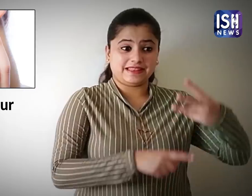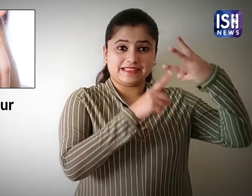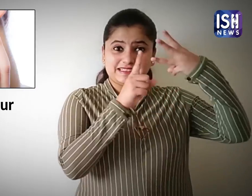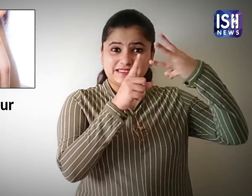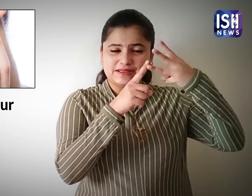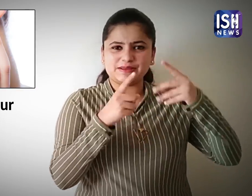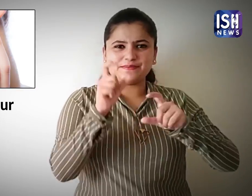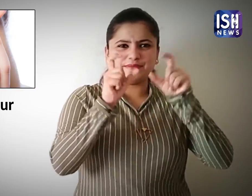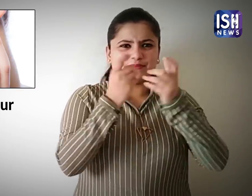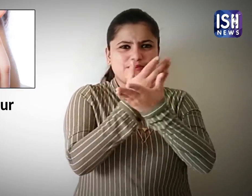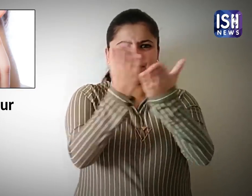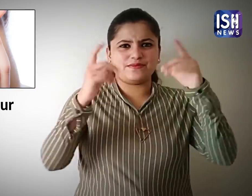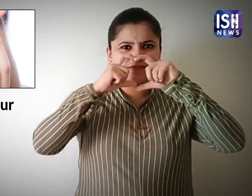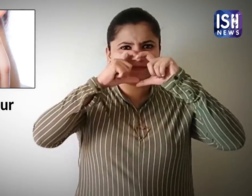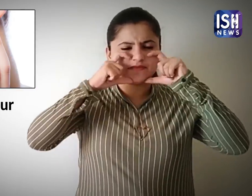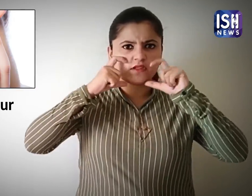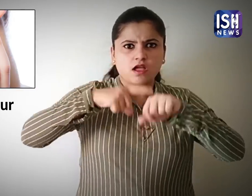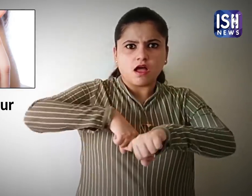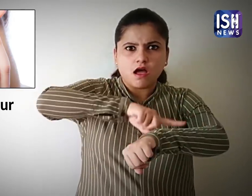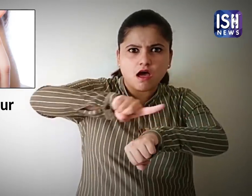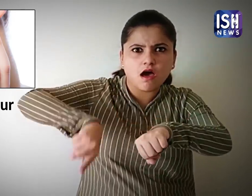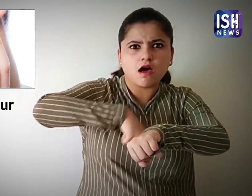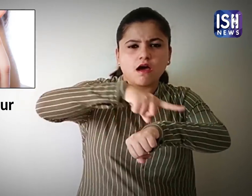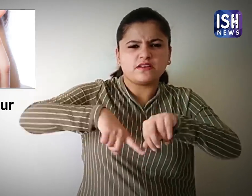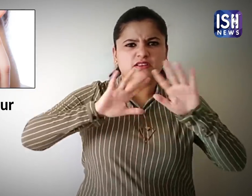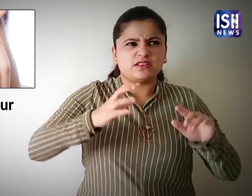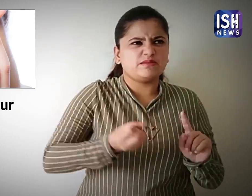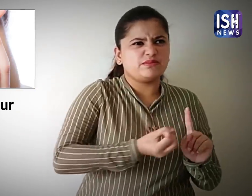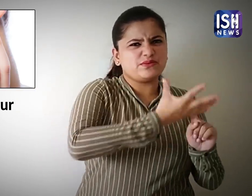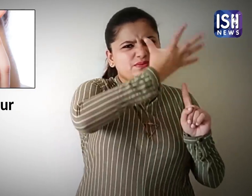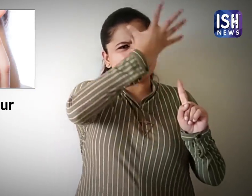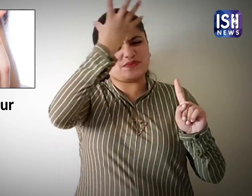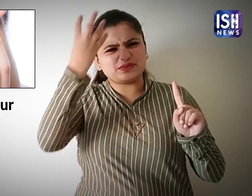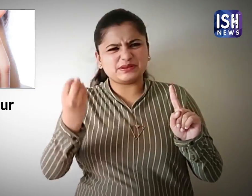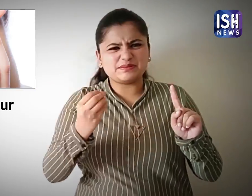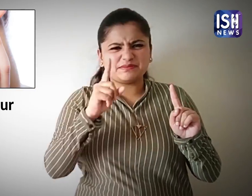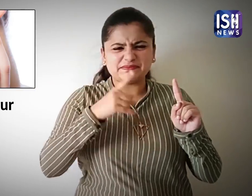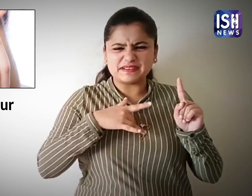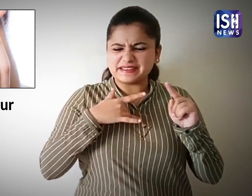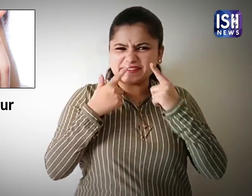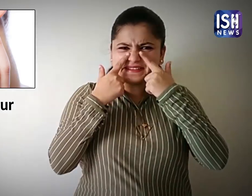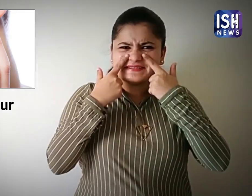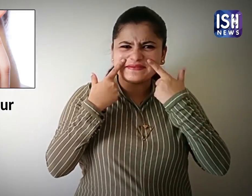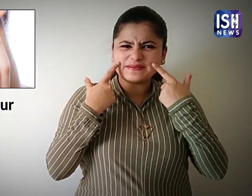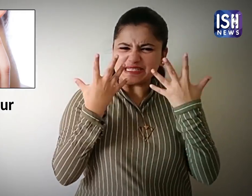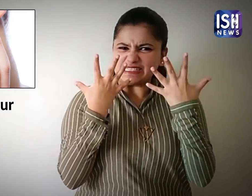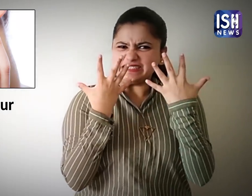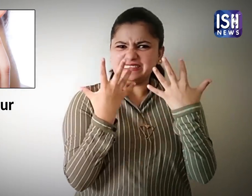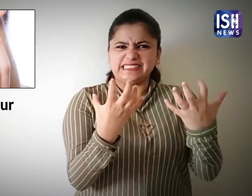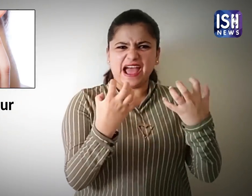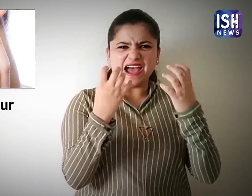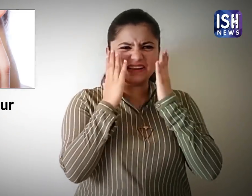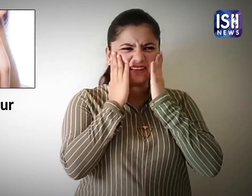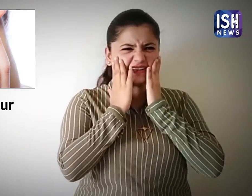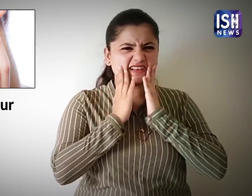Wearing mask for longer period of time causes dry skin.